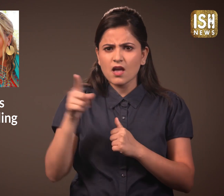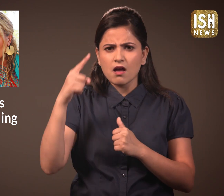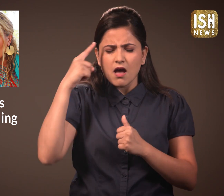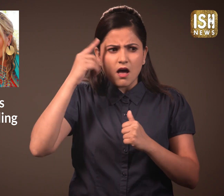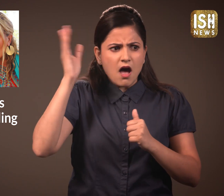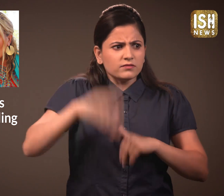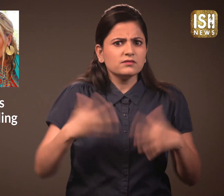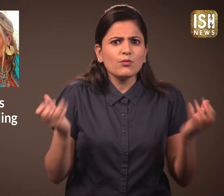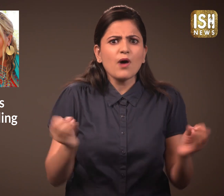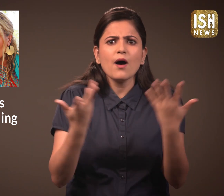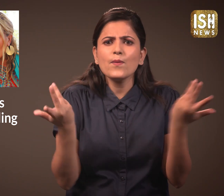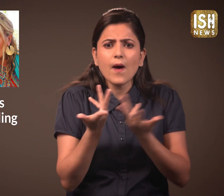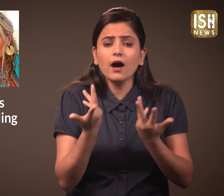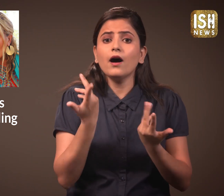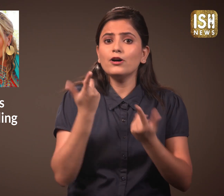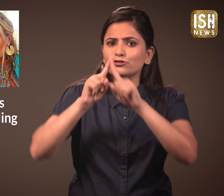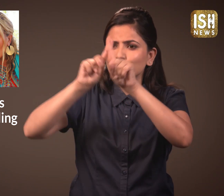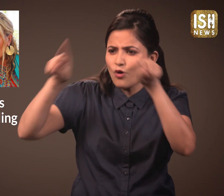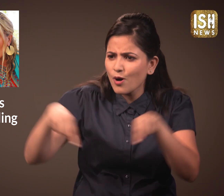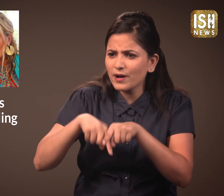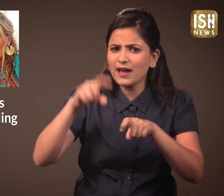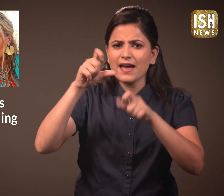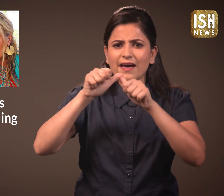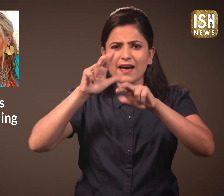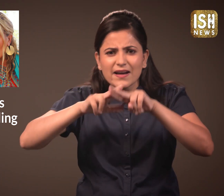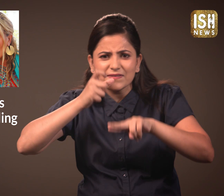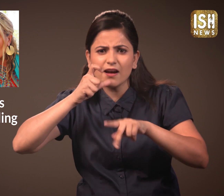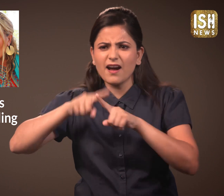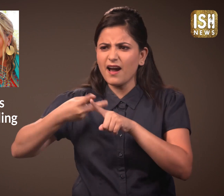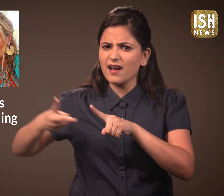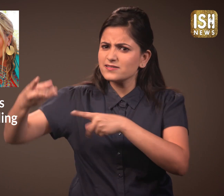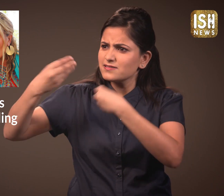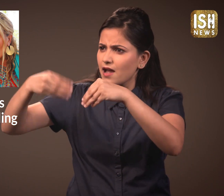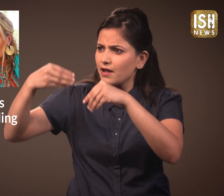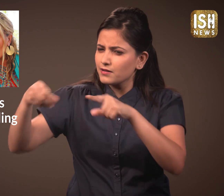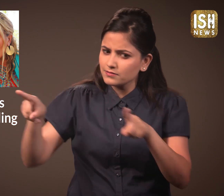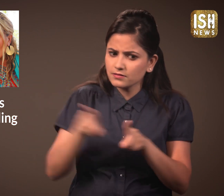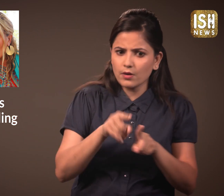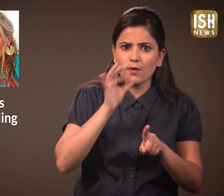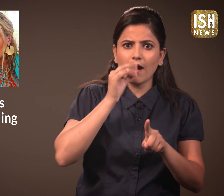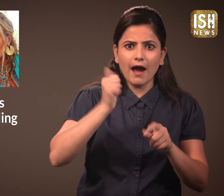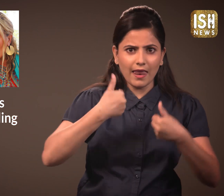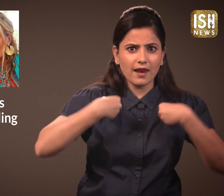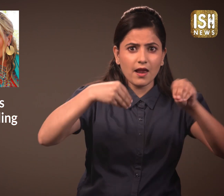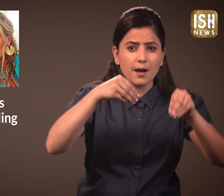She got this idea by seeing cafes making such sales. This is why even she started.